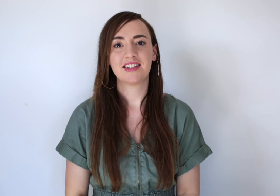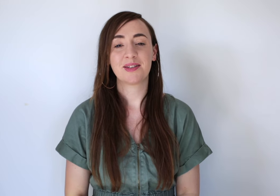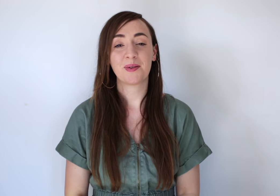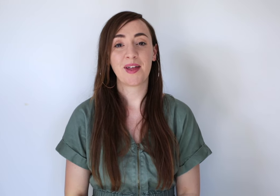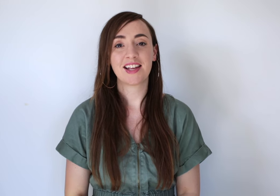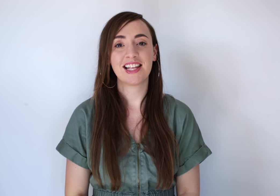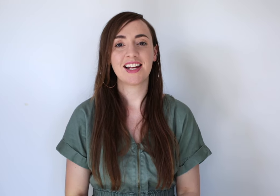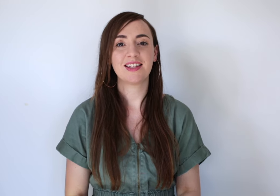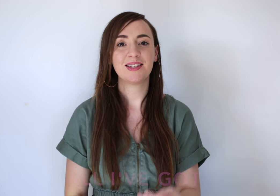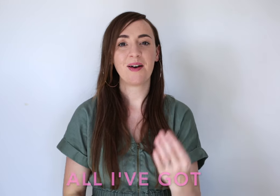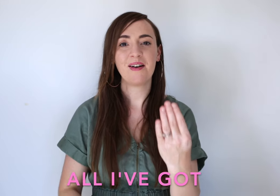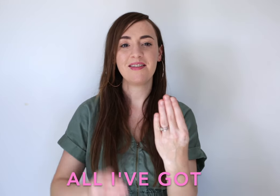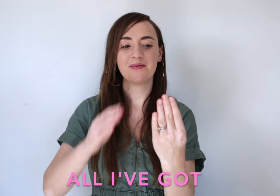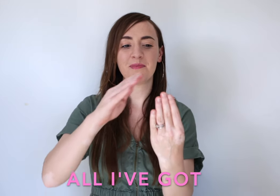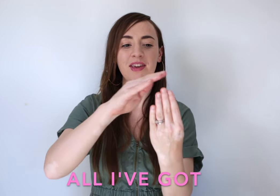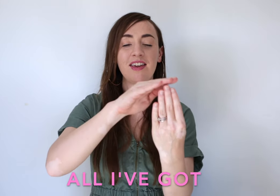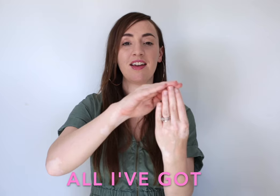So, the last line of the song